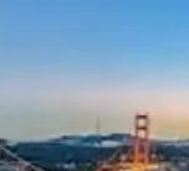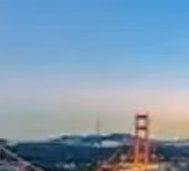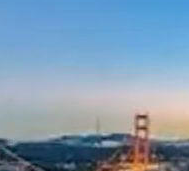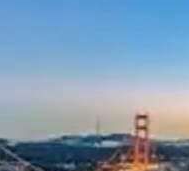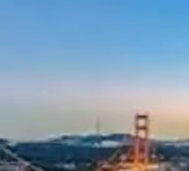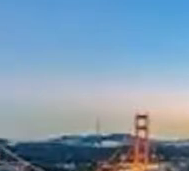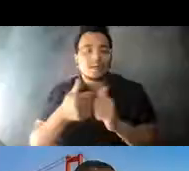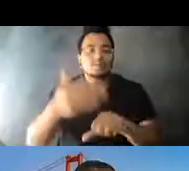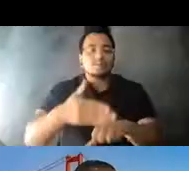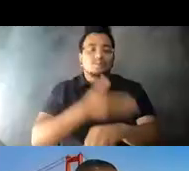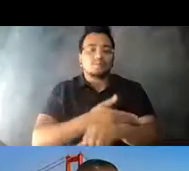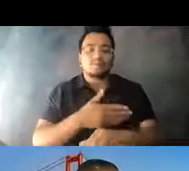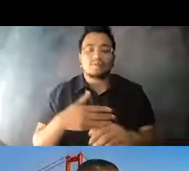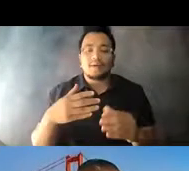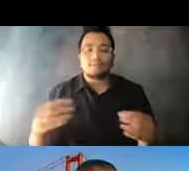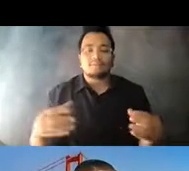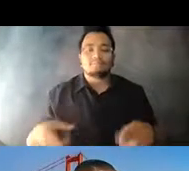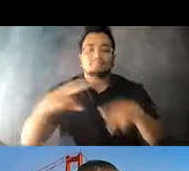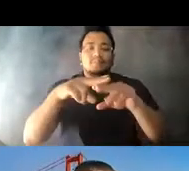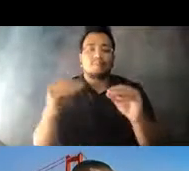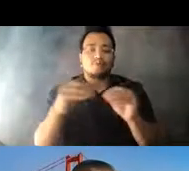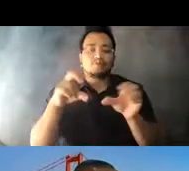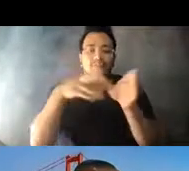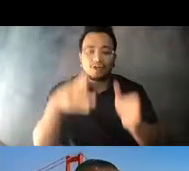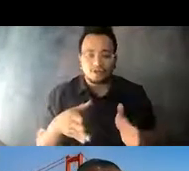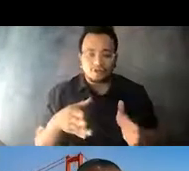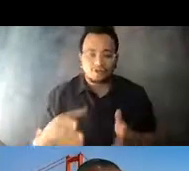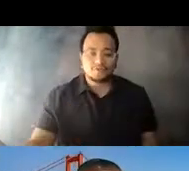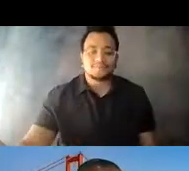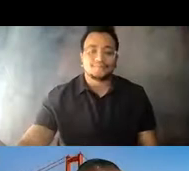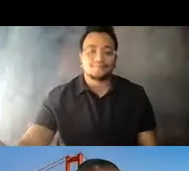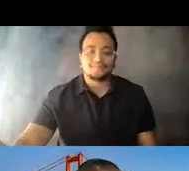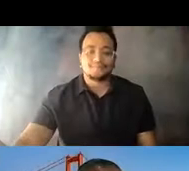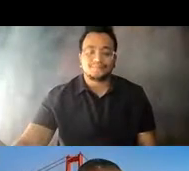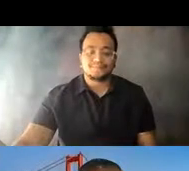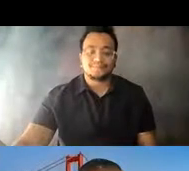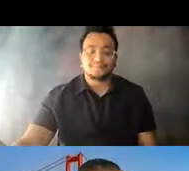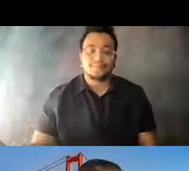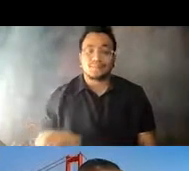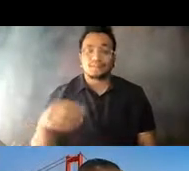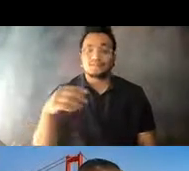14:10:51 Paul has spent his entire career working in or advocating for public transportation.